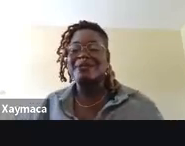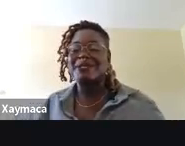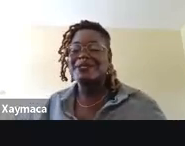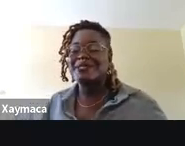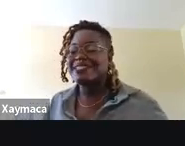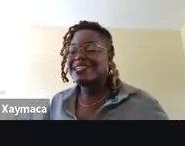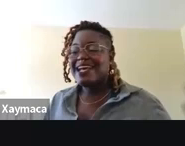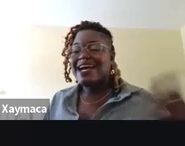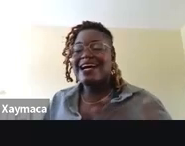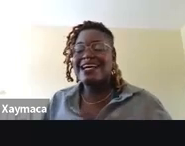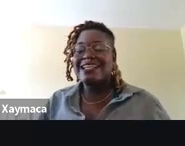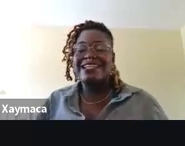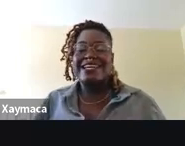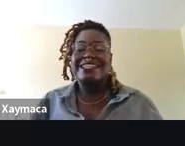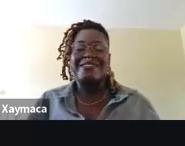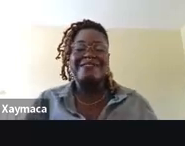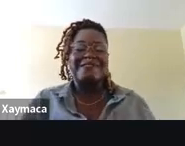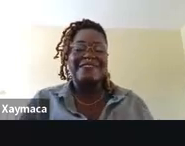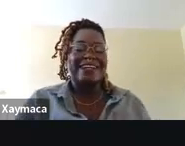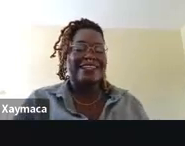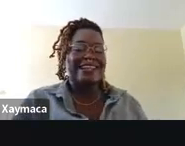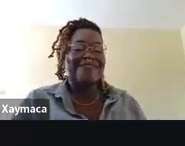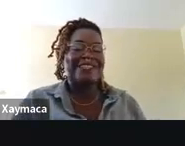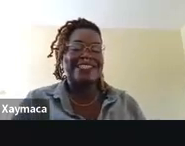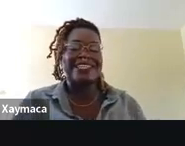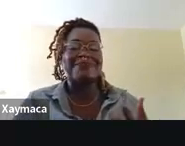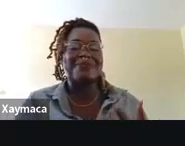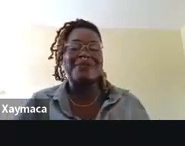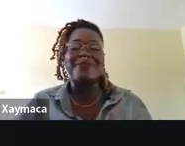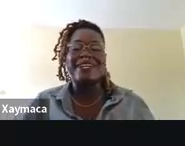talk about any kind of advocacy, any movement work